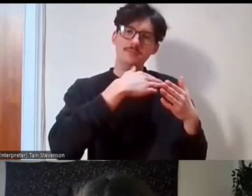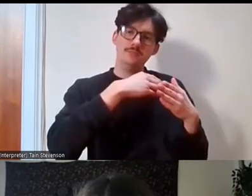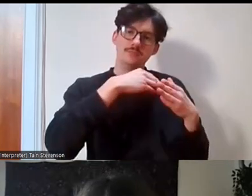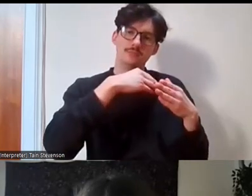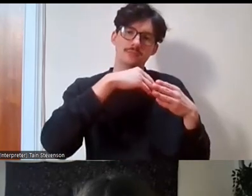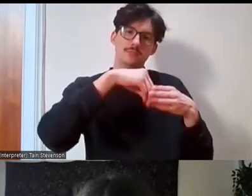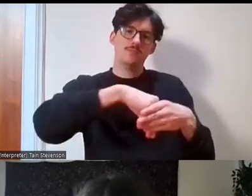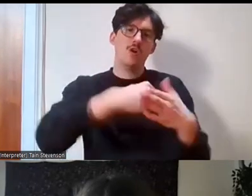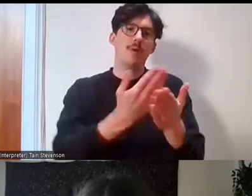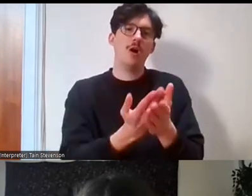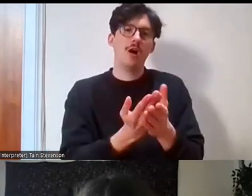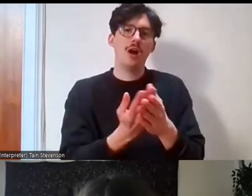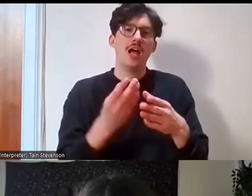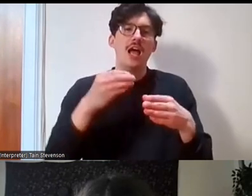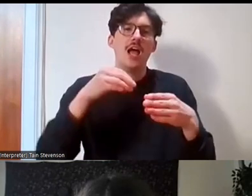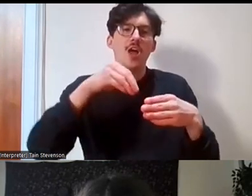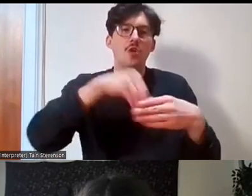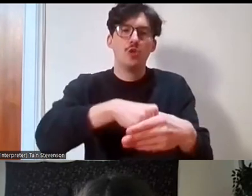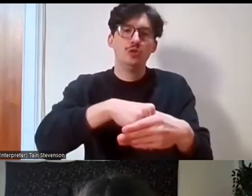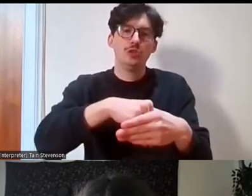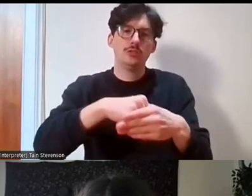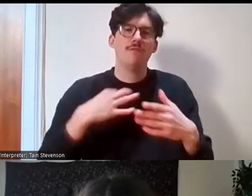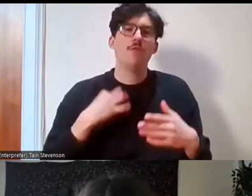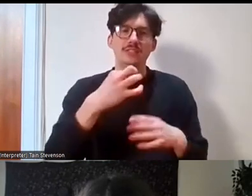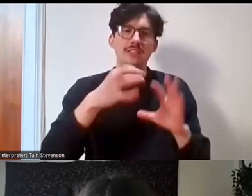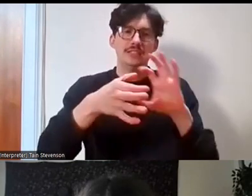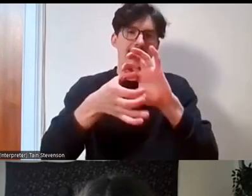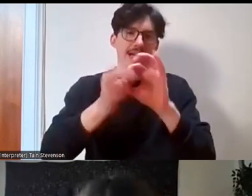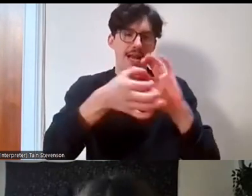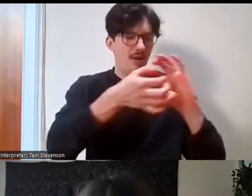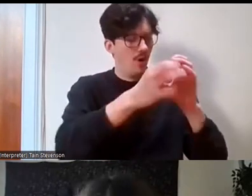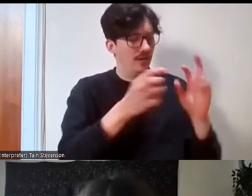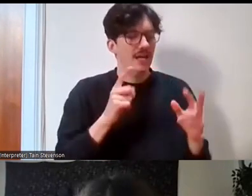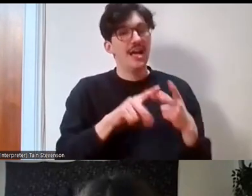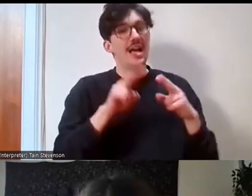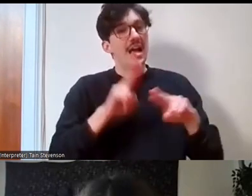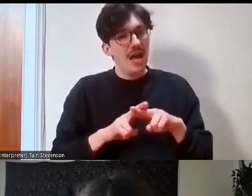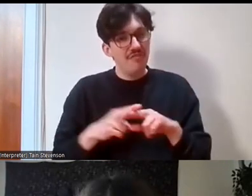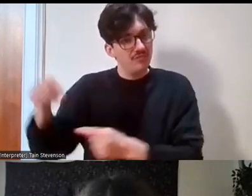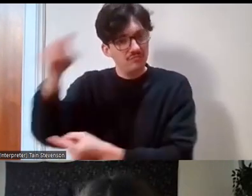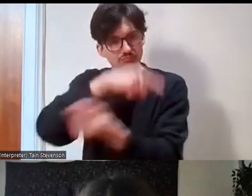inclusion and volunteering network, so if anyone does have any particular issues or questions,